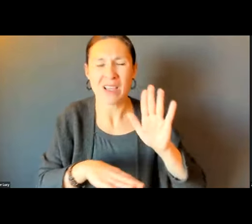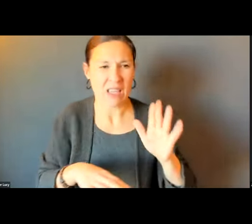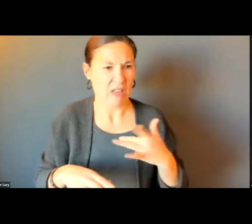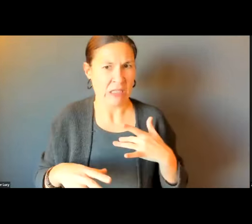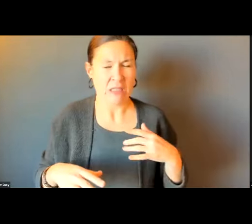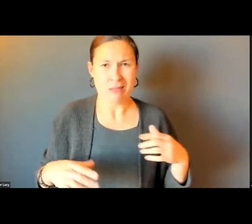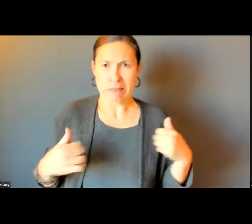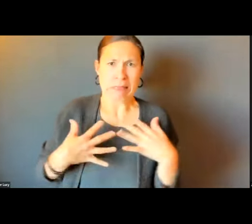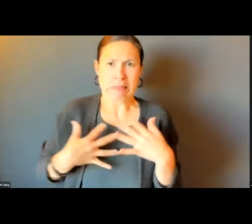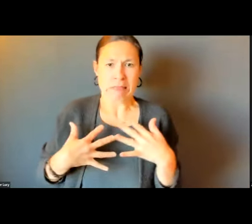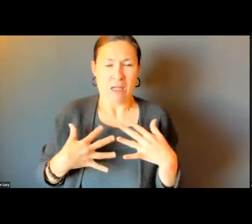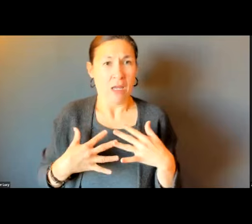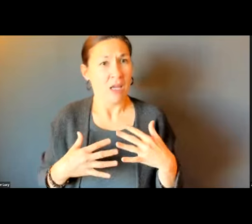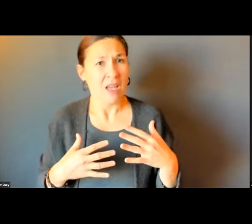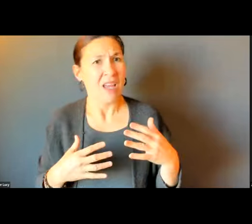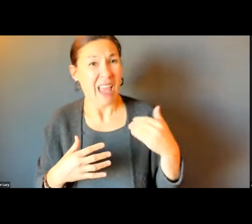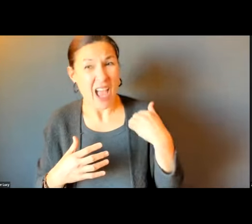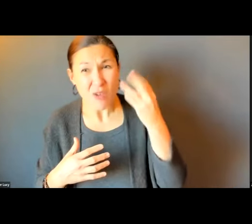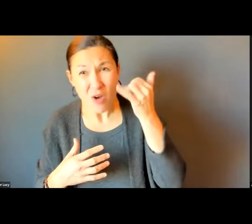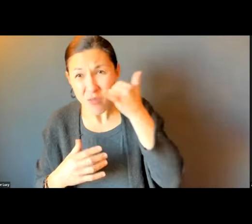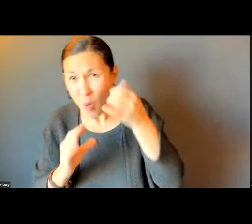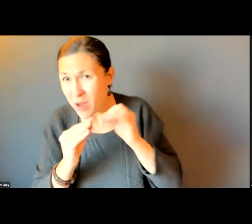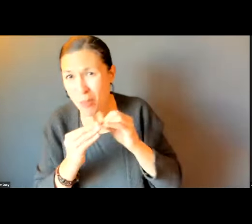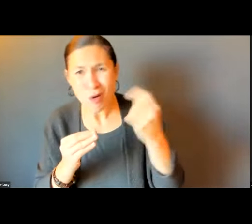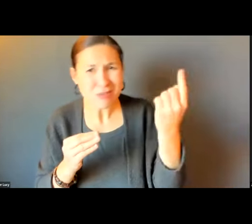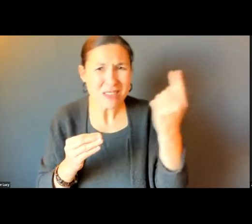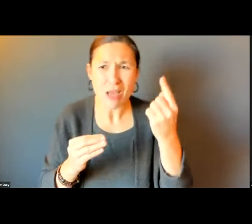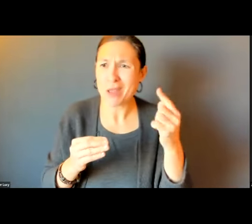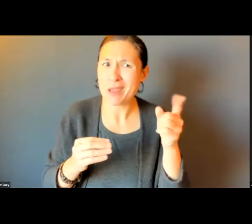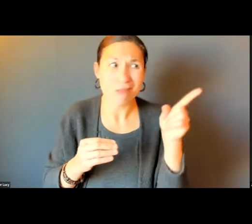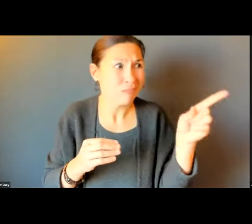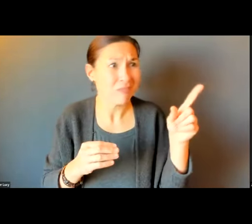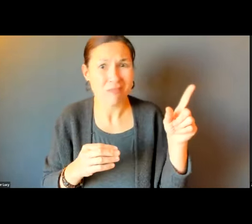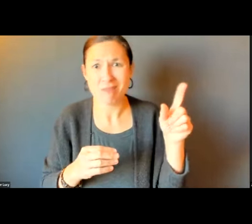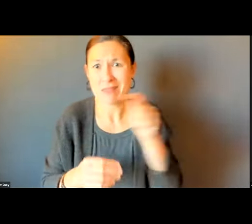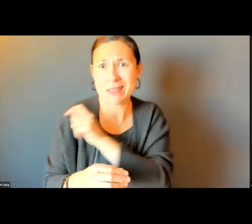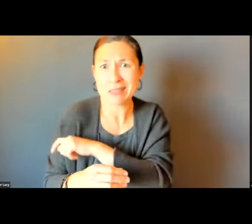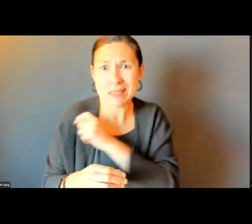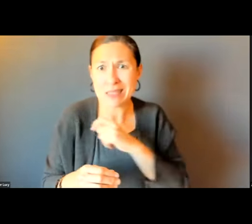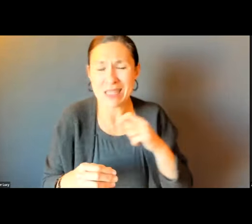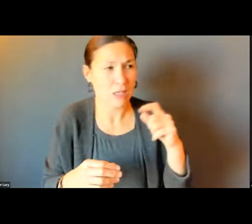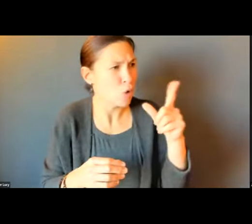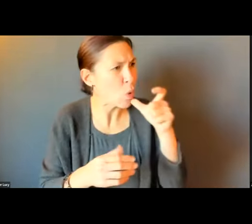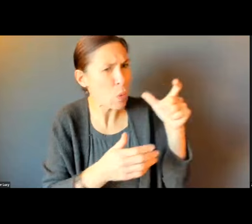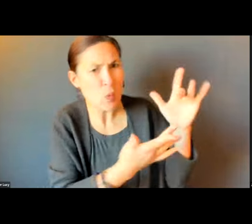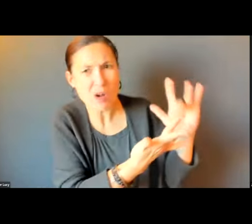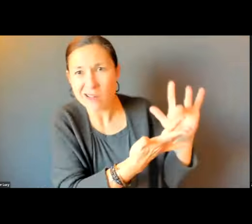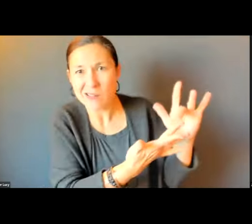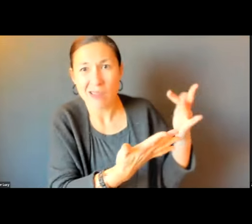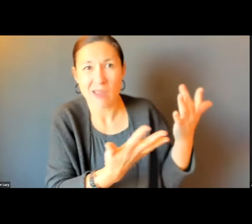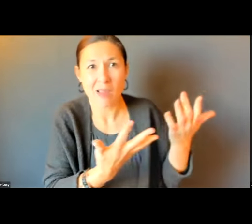AND THAT'S SO PETRIFYING. IS THERE A NUMBER OR WAY THAT SOMEONE CAN PUT IN A LINK FOR THE MBTA THAT WE CAN CONTACT SOMEONE TO LET THEM KNOW SOMEONE